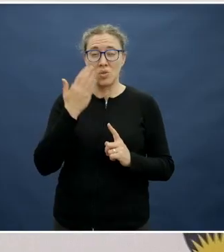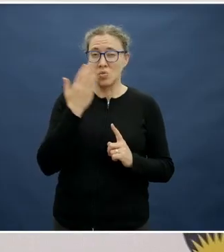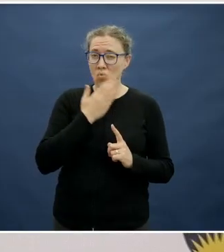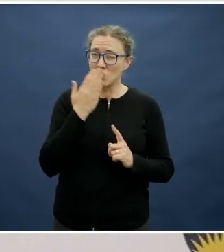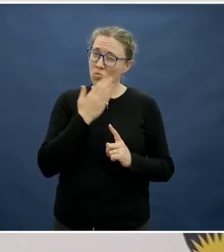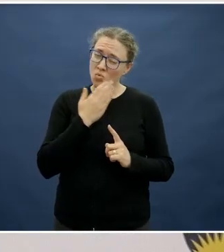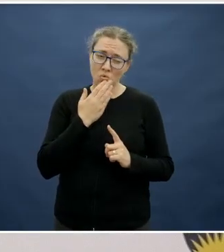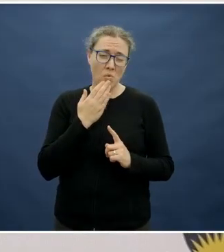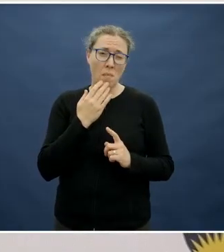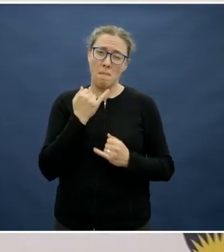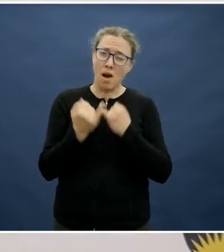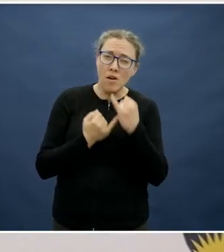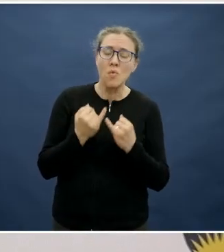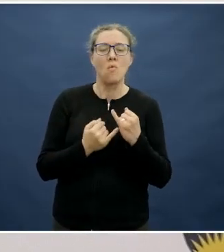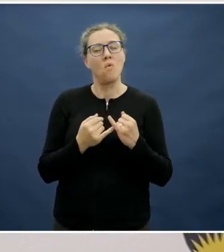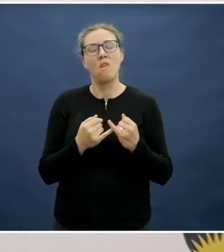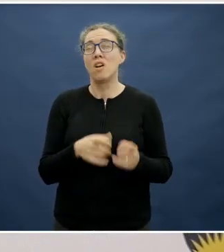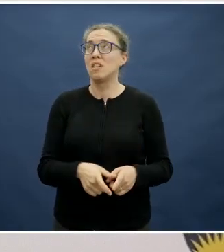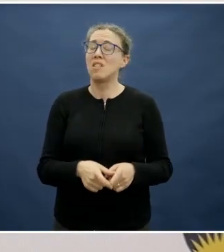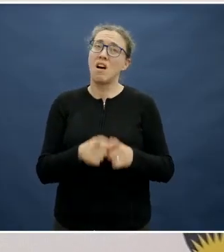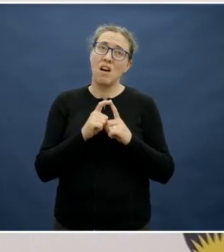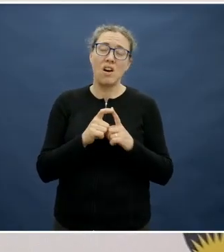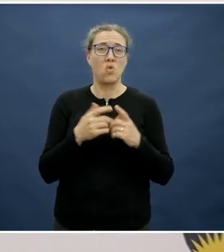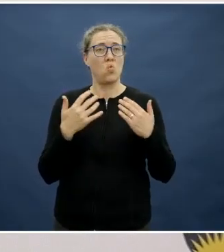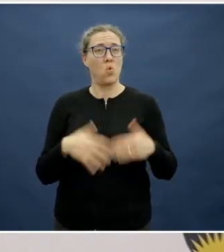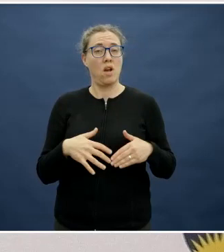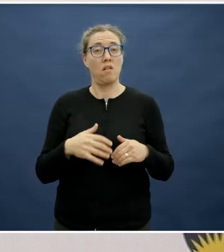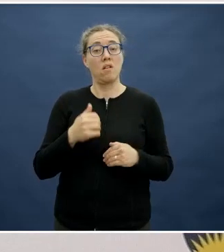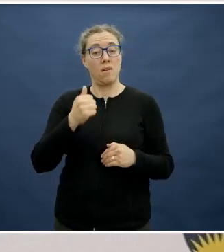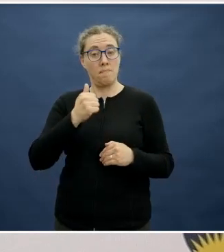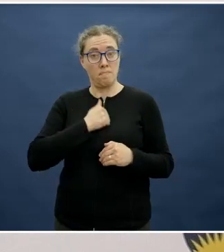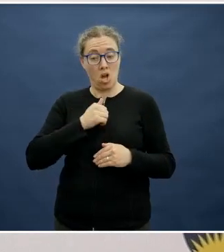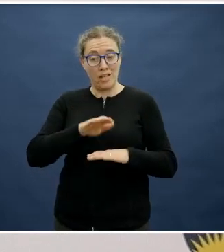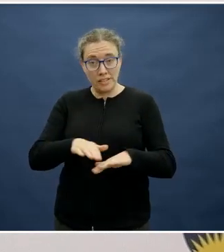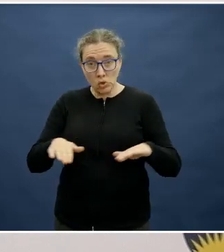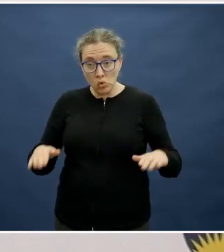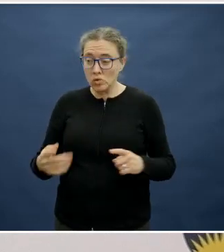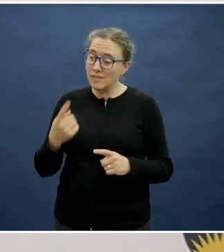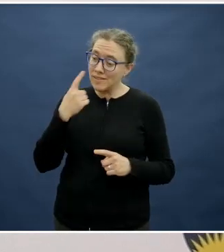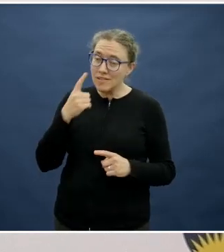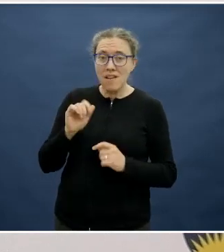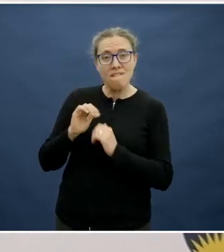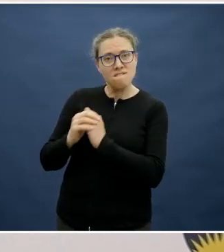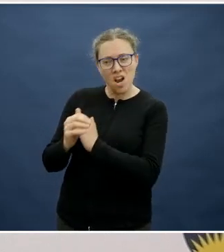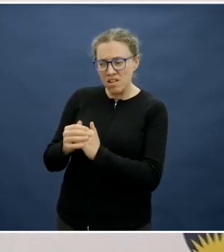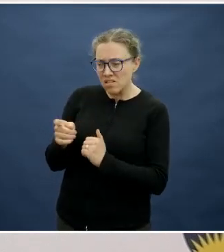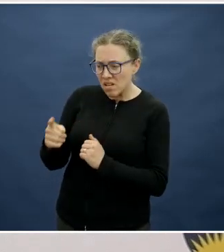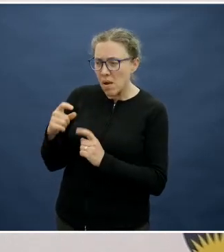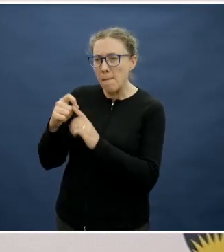I think everyone's going to agree with that. "My kids see their friends with a lunch order of a donut and a pie, then refuse to eat the fruit I sent them.